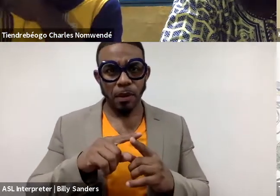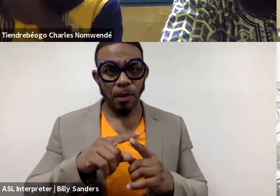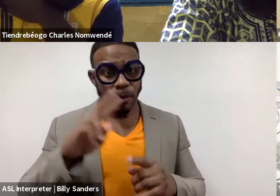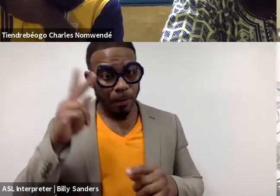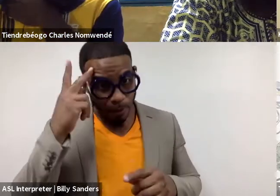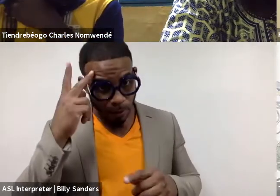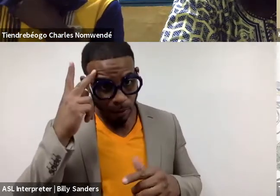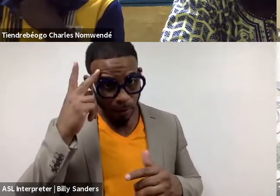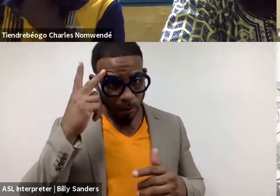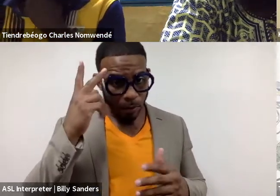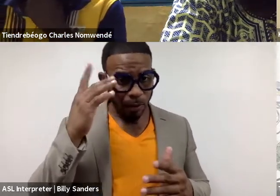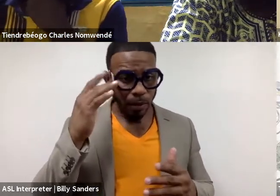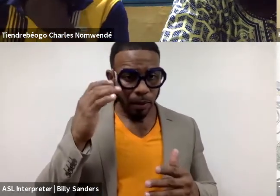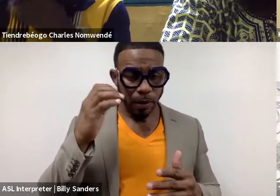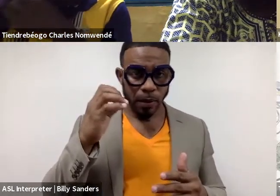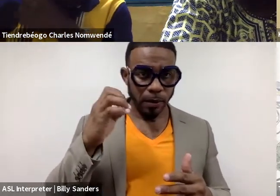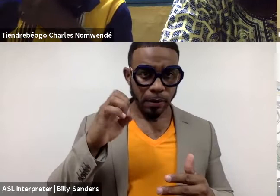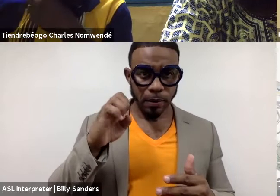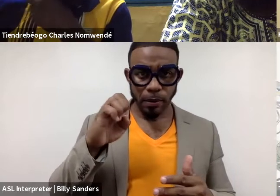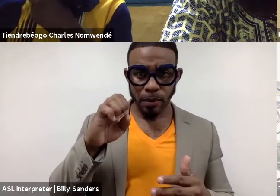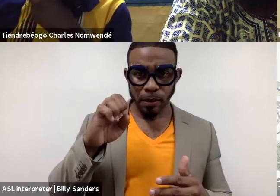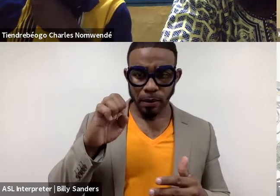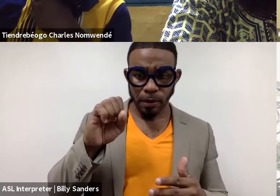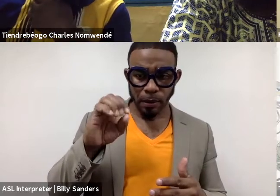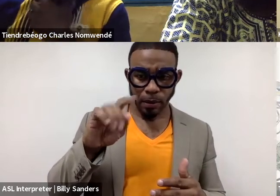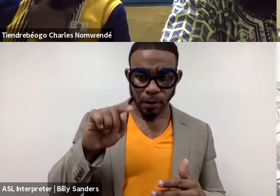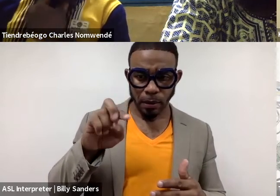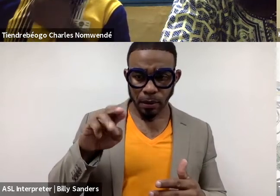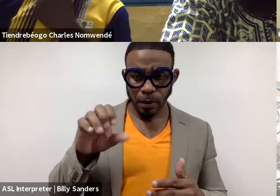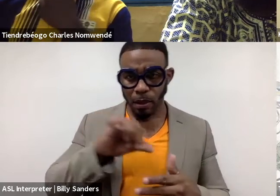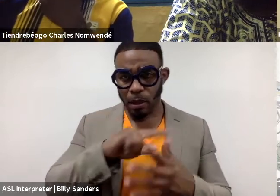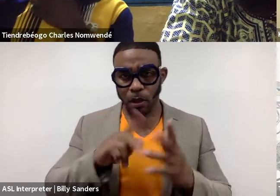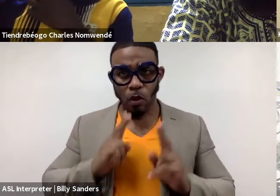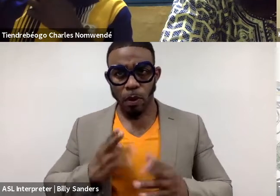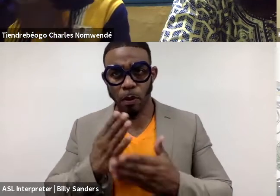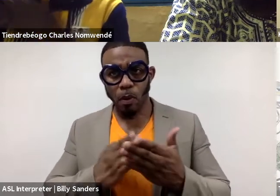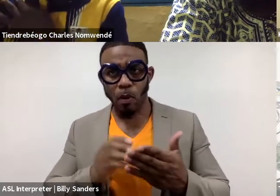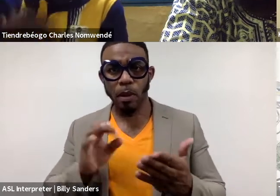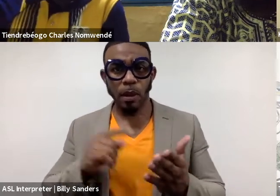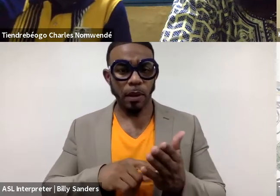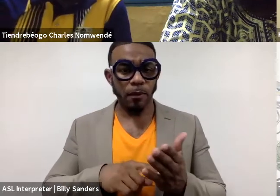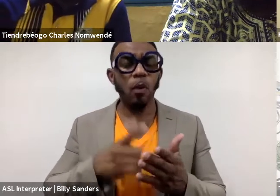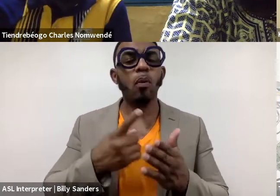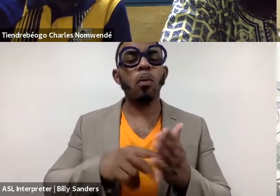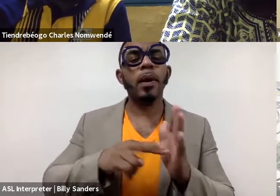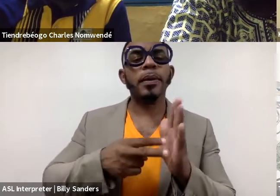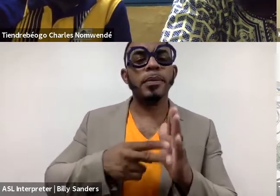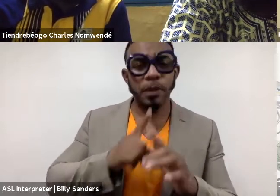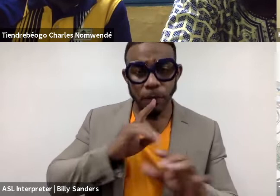the aesthetics and the humane components of what it means to be doing what we're doing.